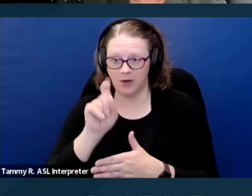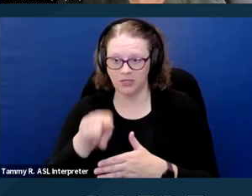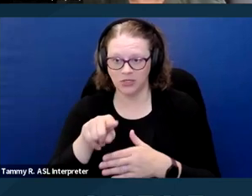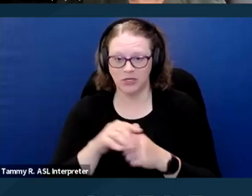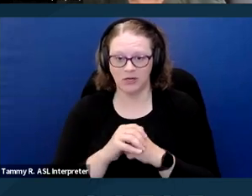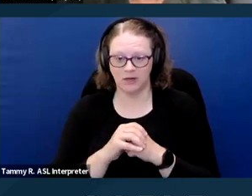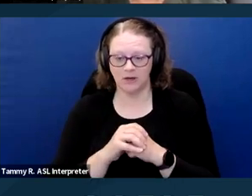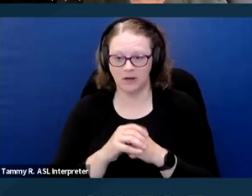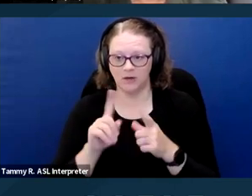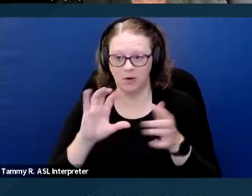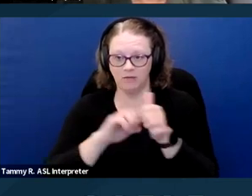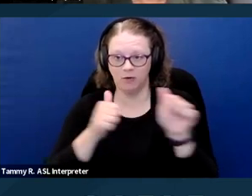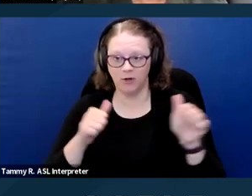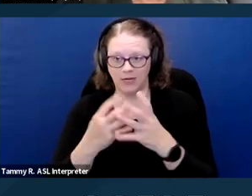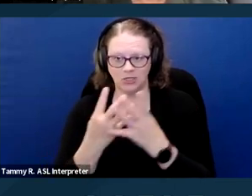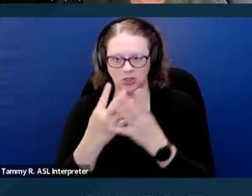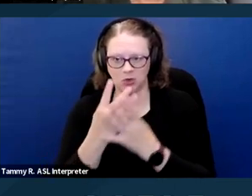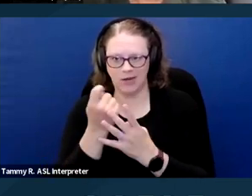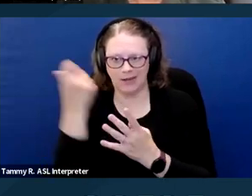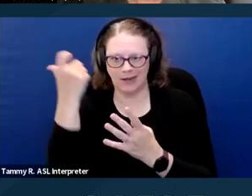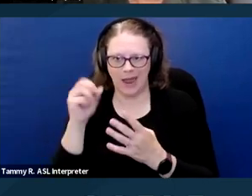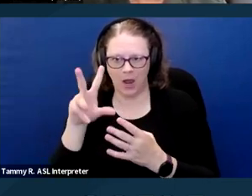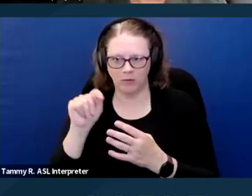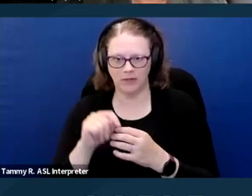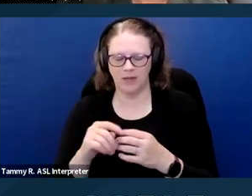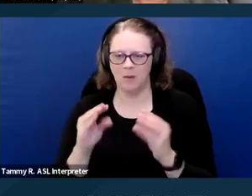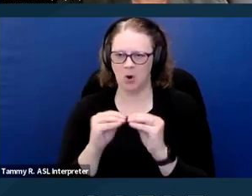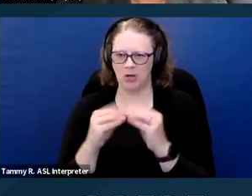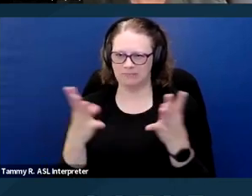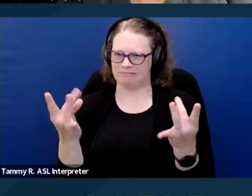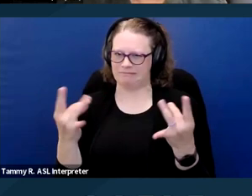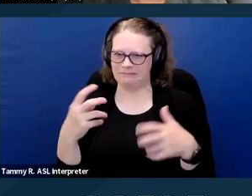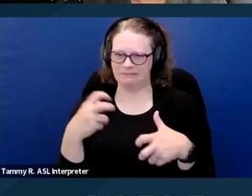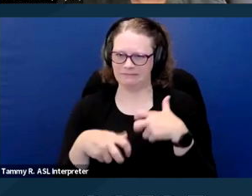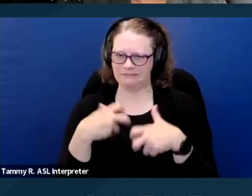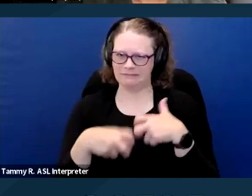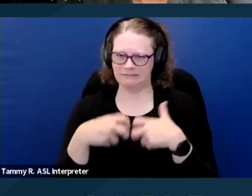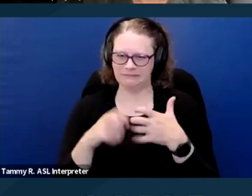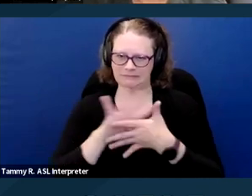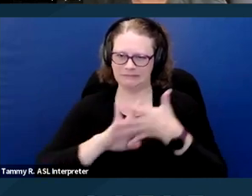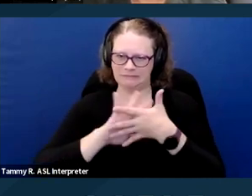to avoid getting screened out. The stickier situation is when a housing application asks